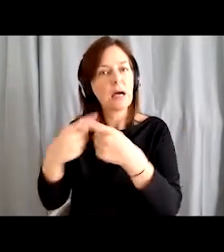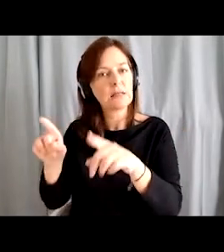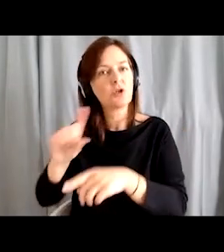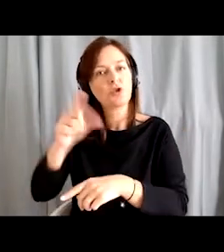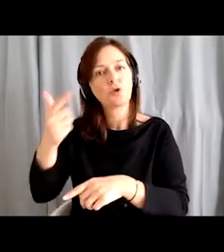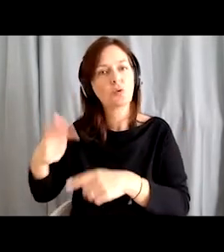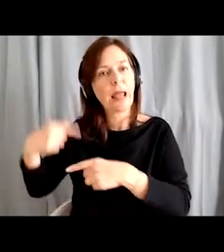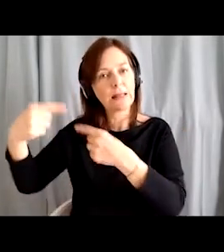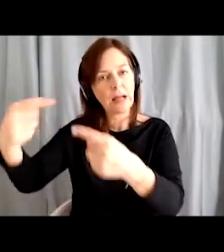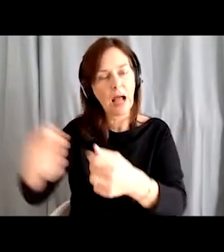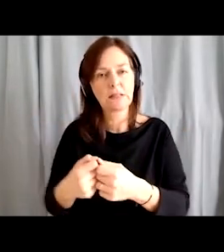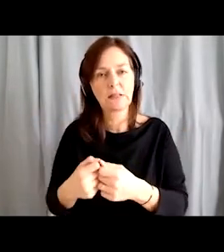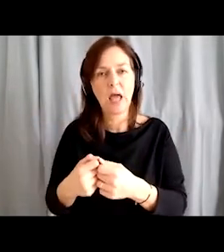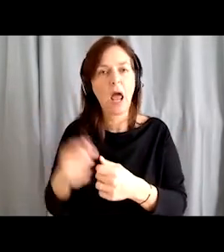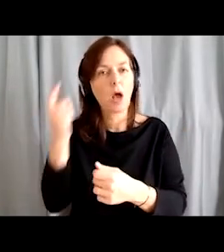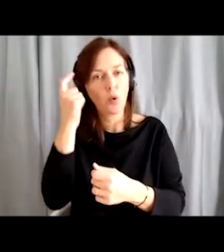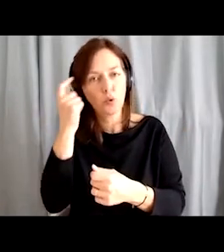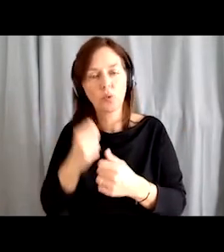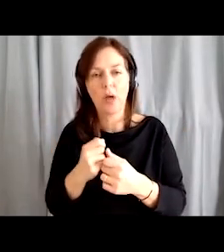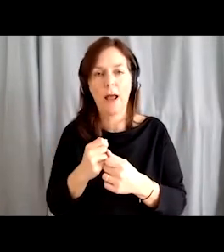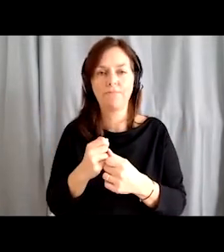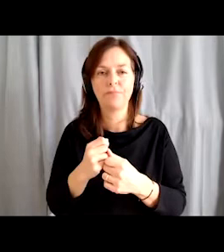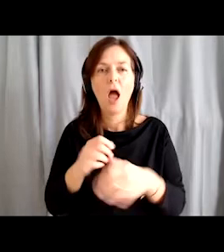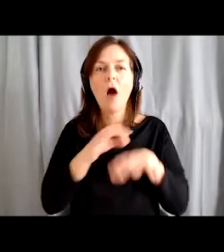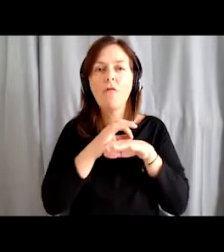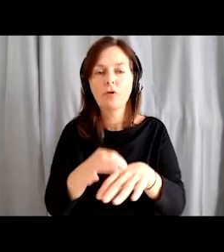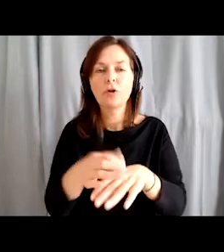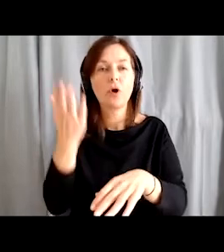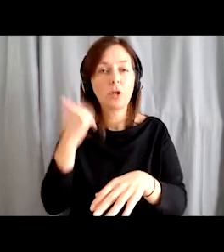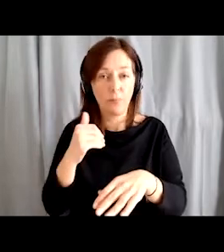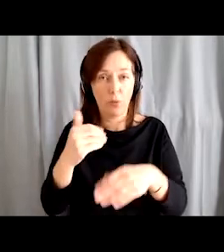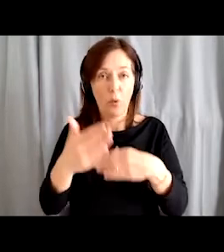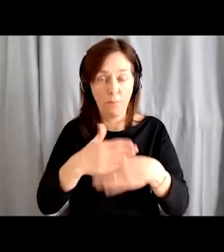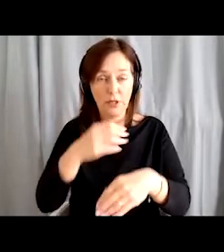of different generations and different cultures. When preparing the content of activities,